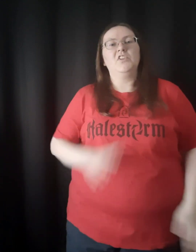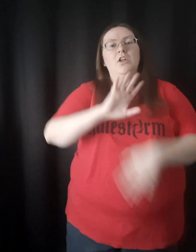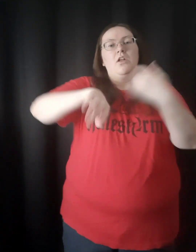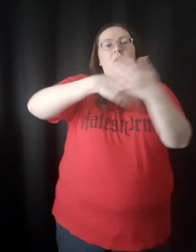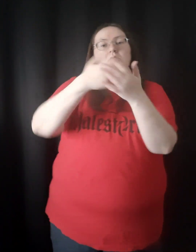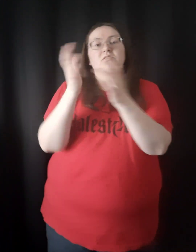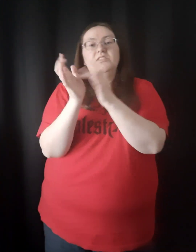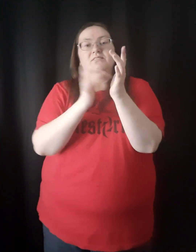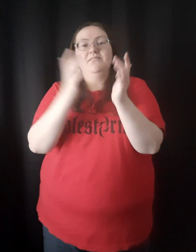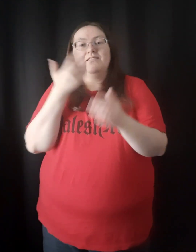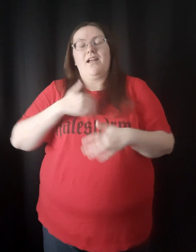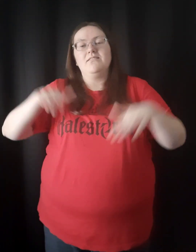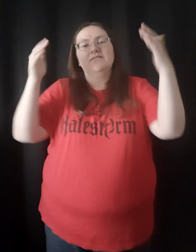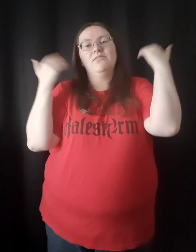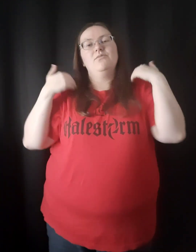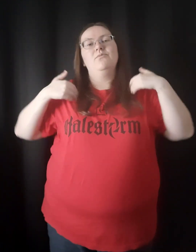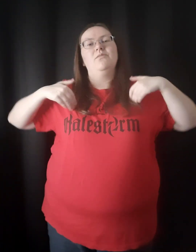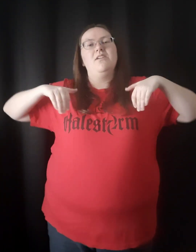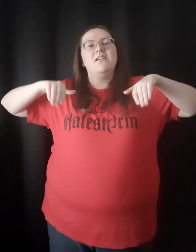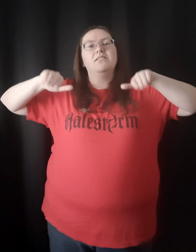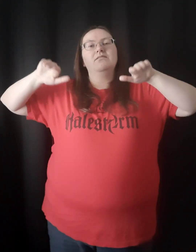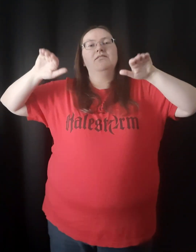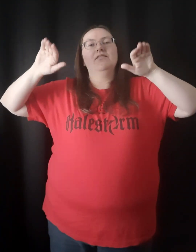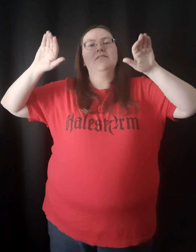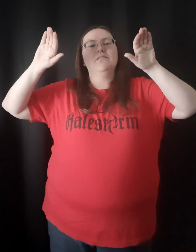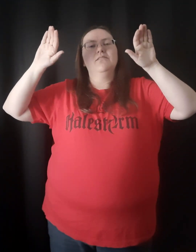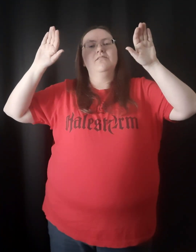All to Jesus I surrender